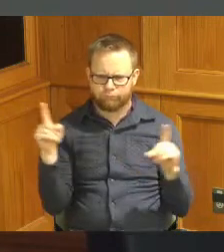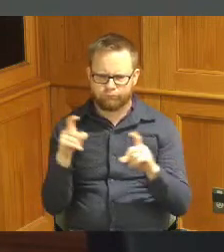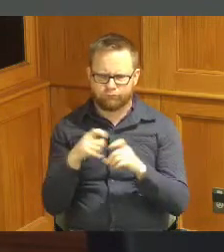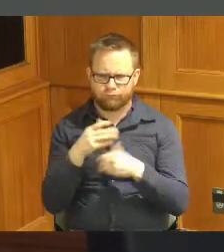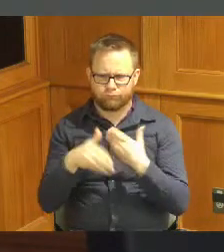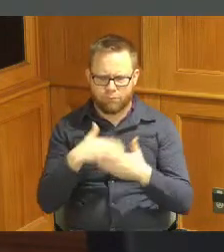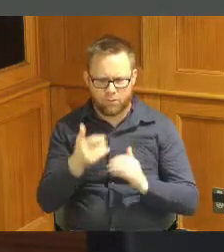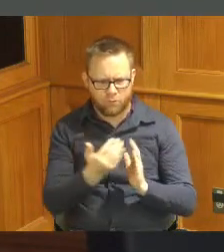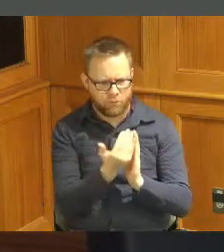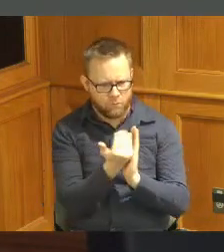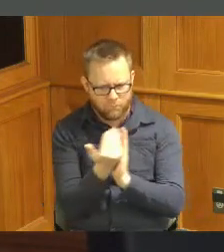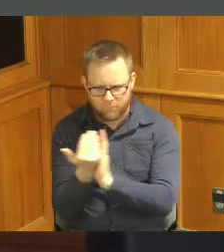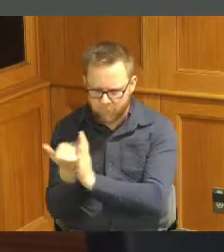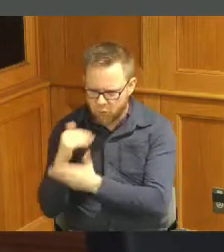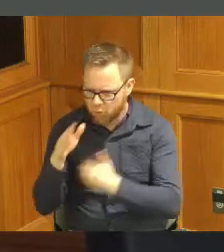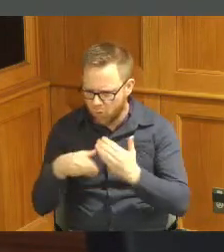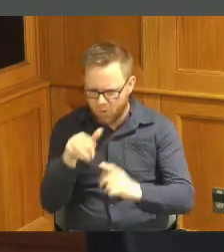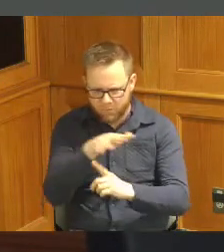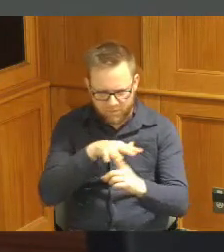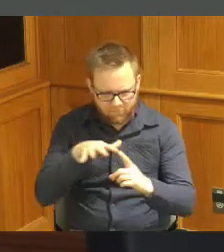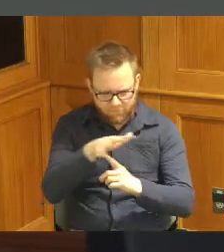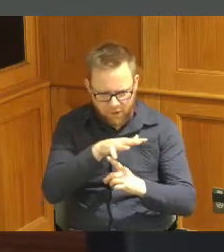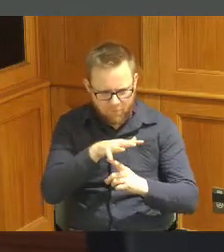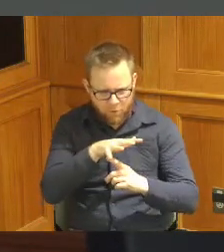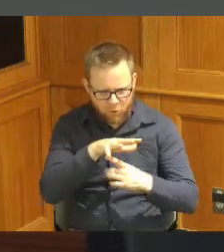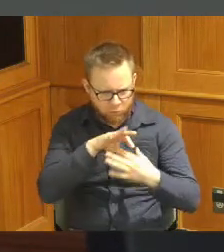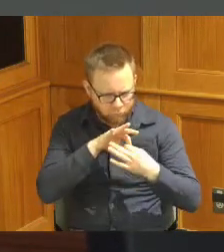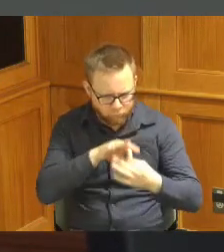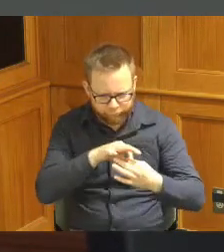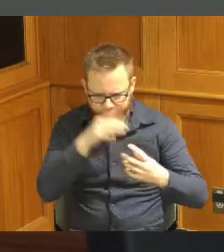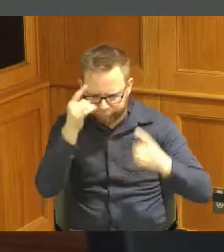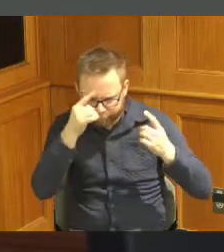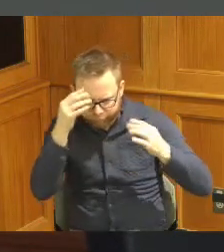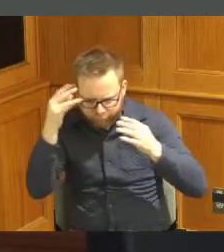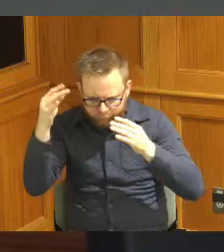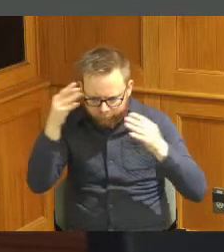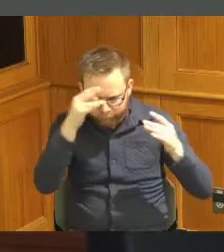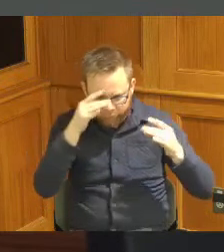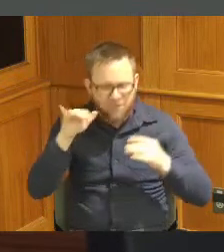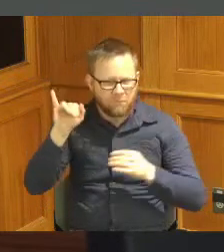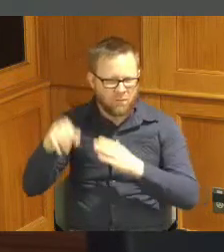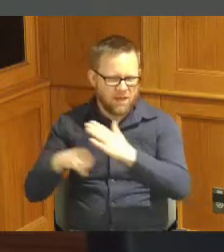review all of the environmental considerations with an infrastructure project that big so it